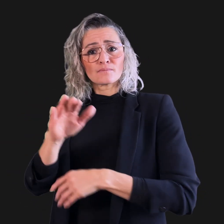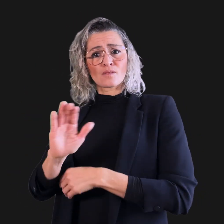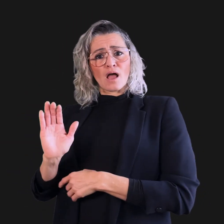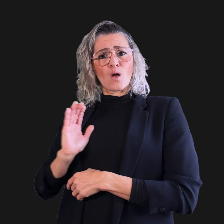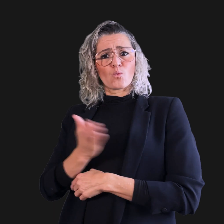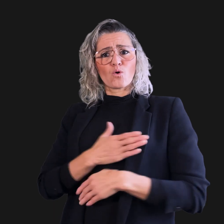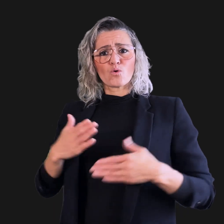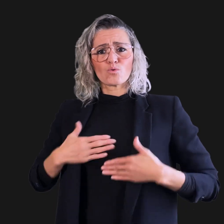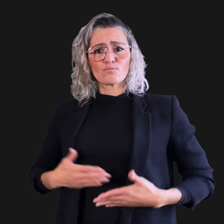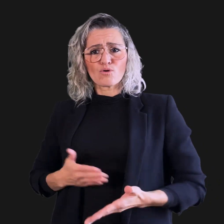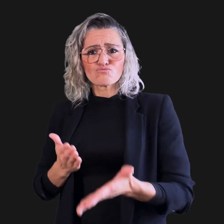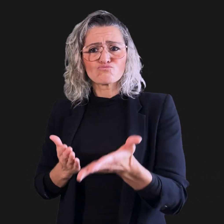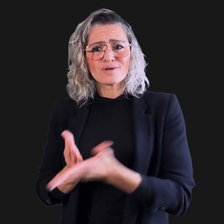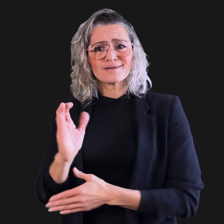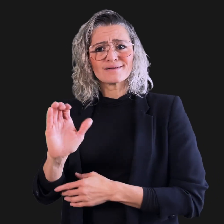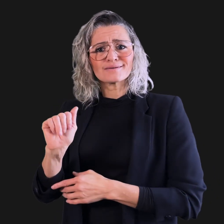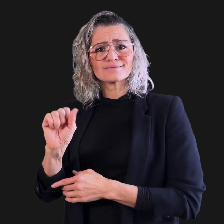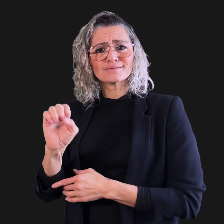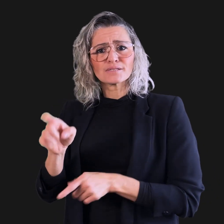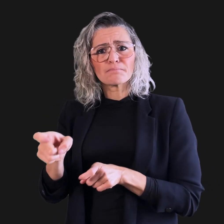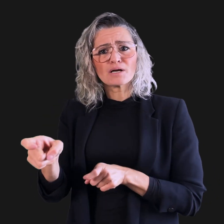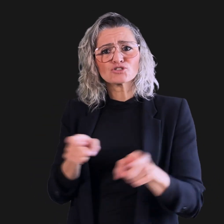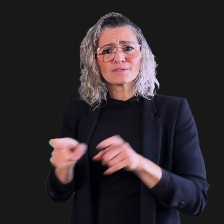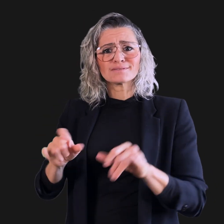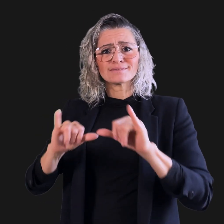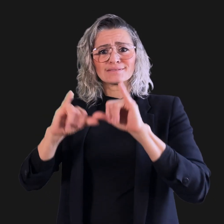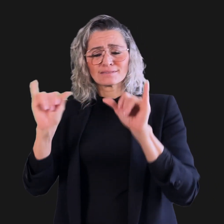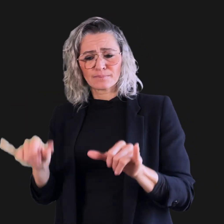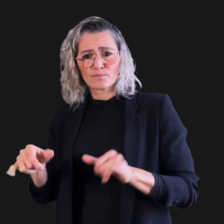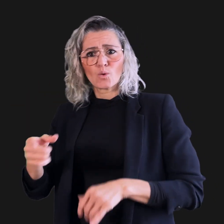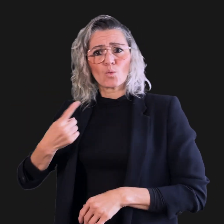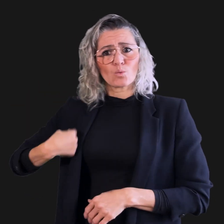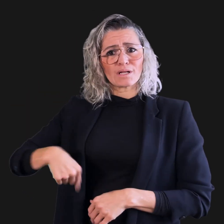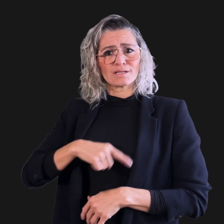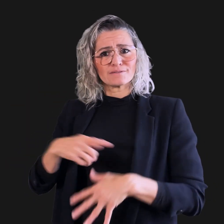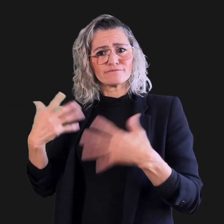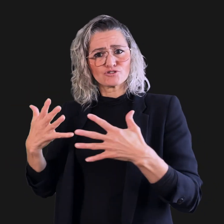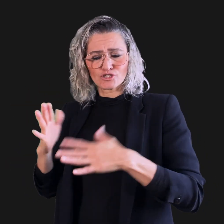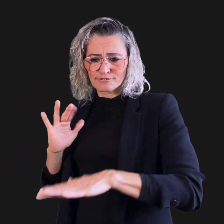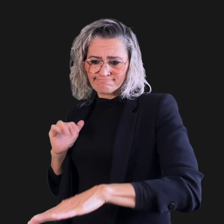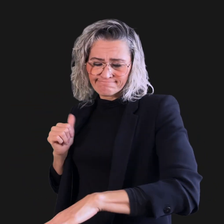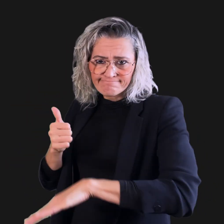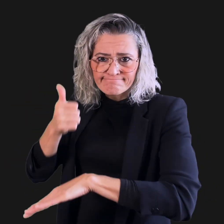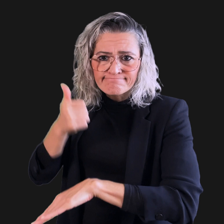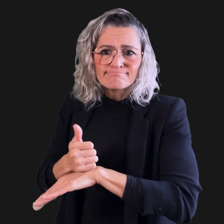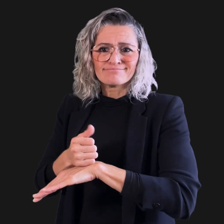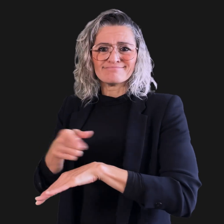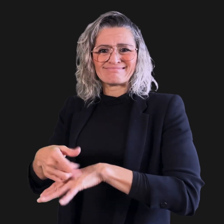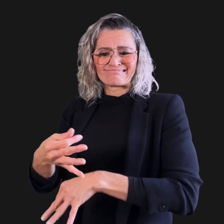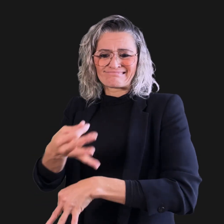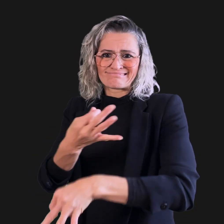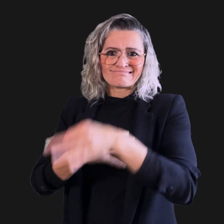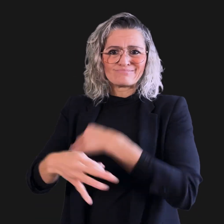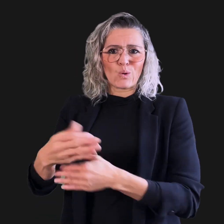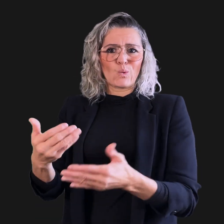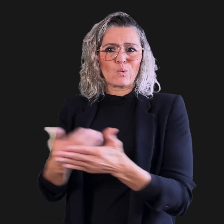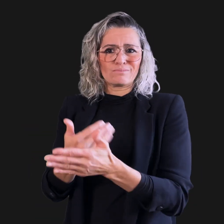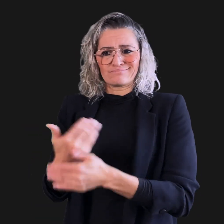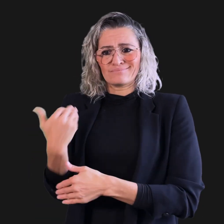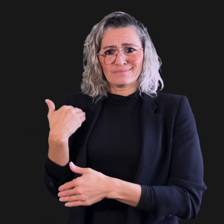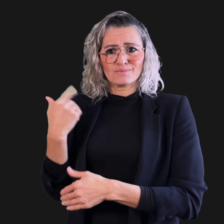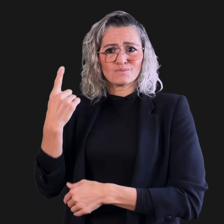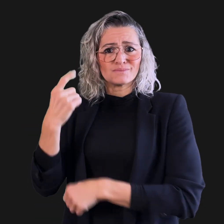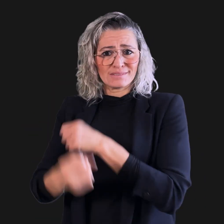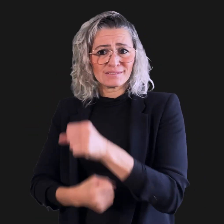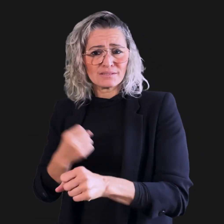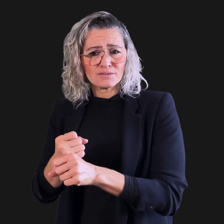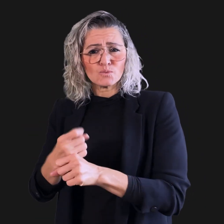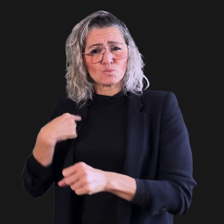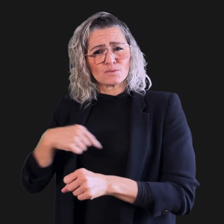• Over the past year, we launched the replacement project for our human rights case management system.